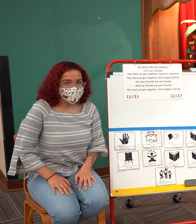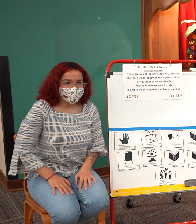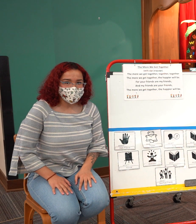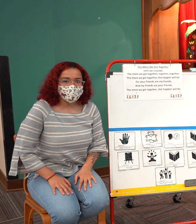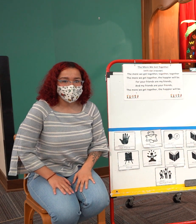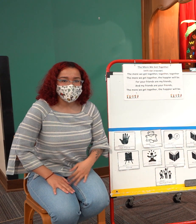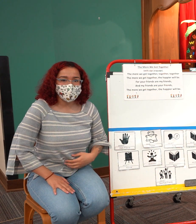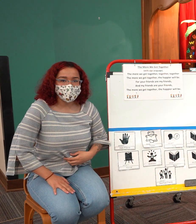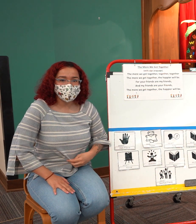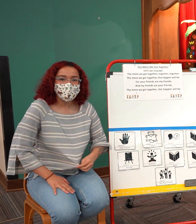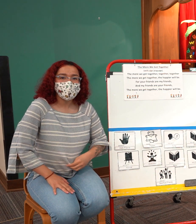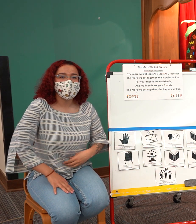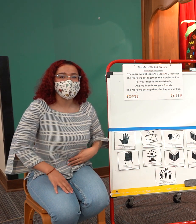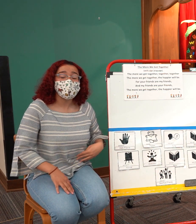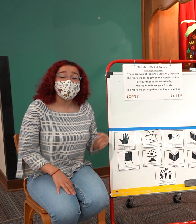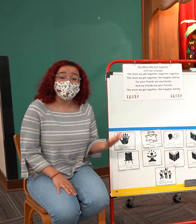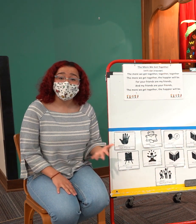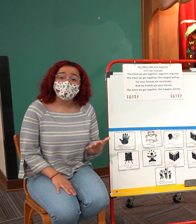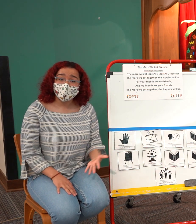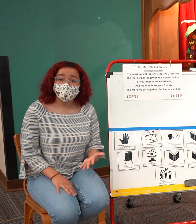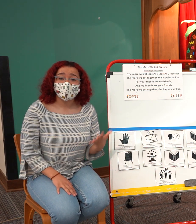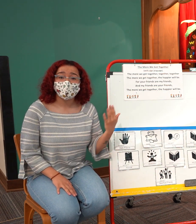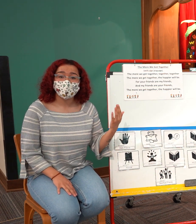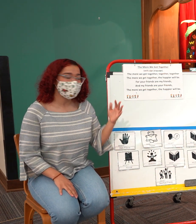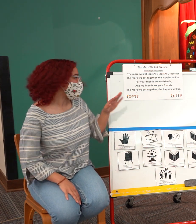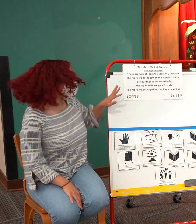on, its because we are here with another Storytime friend.